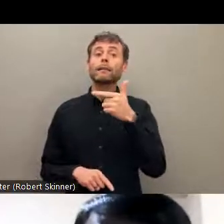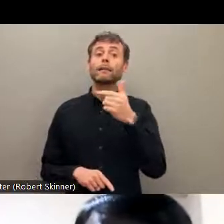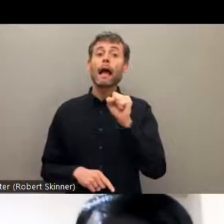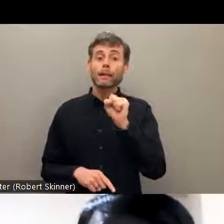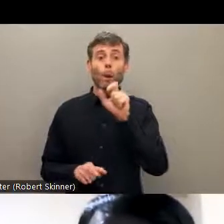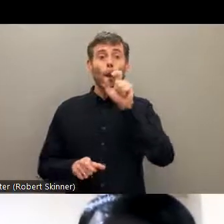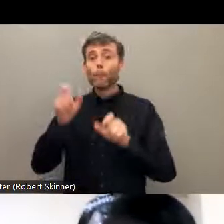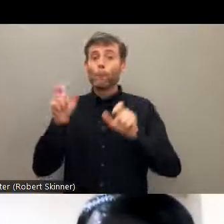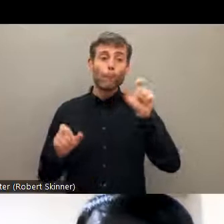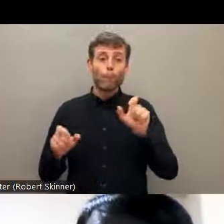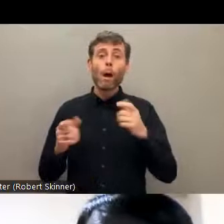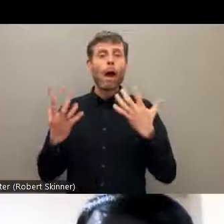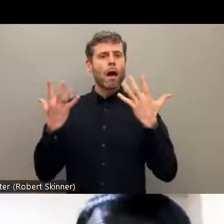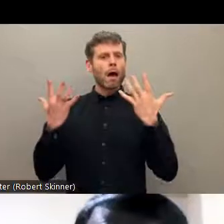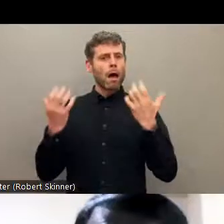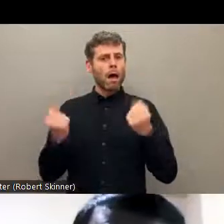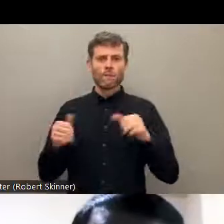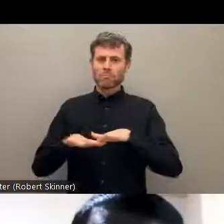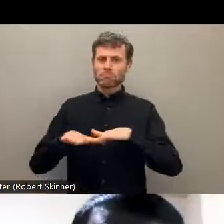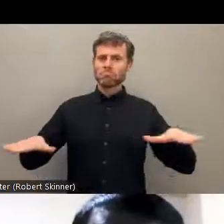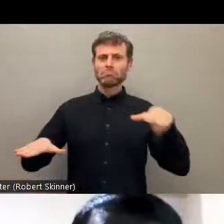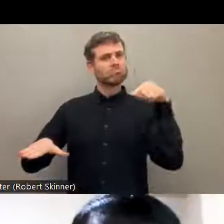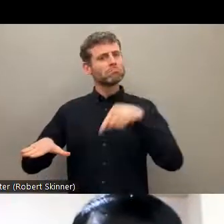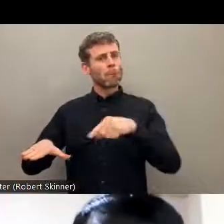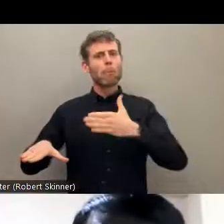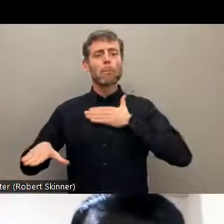No. of Dalits are also under the poverty line.